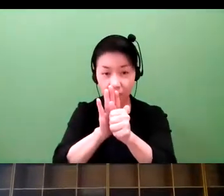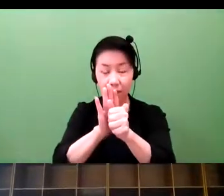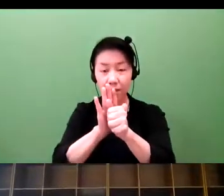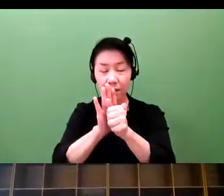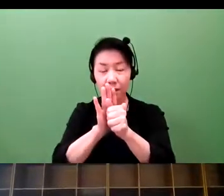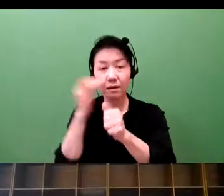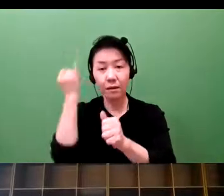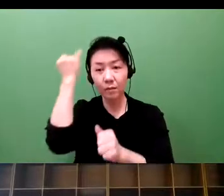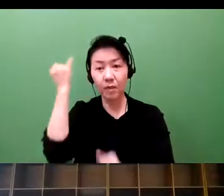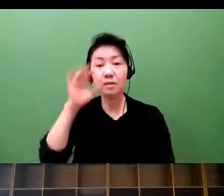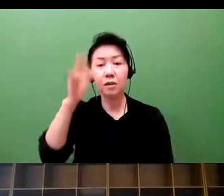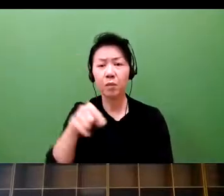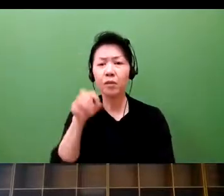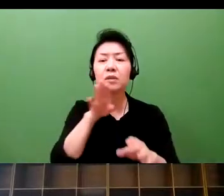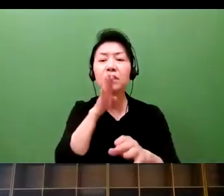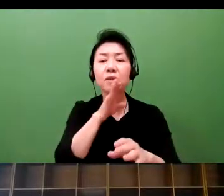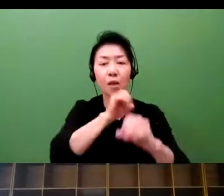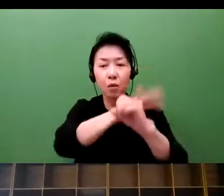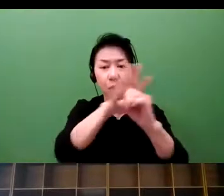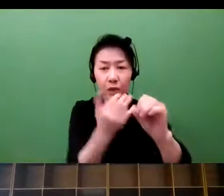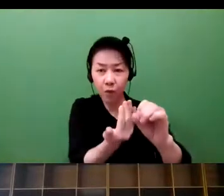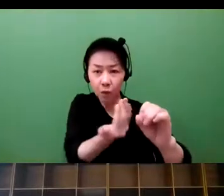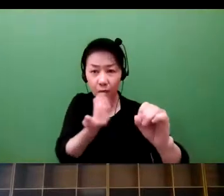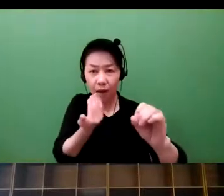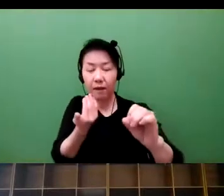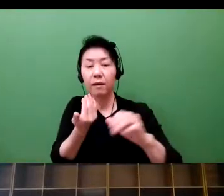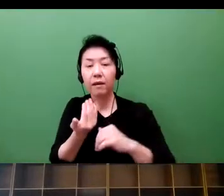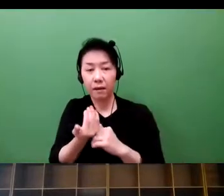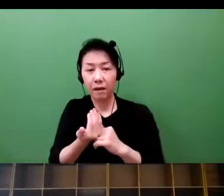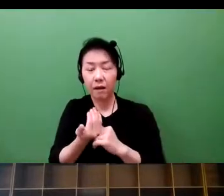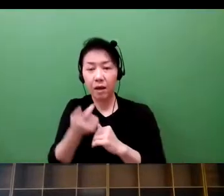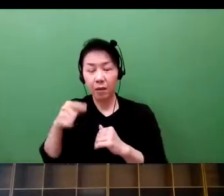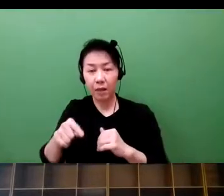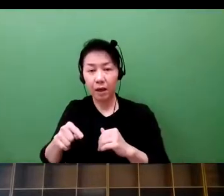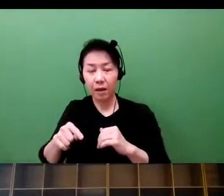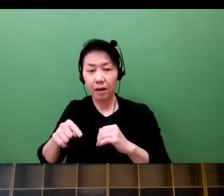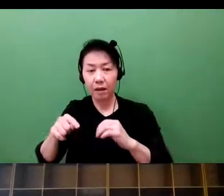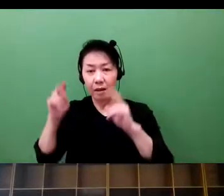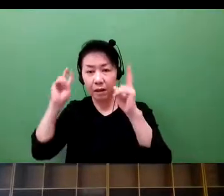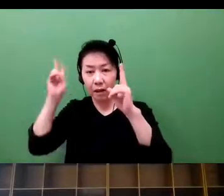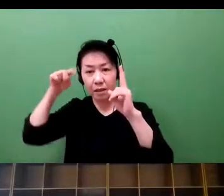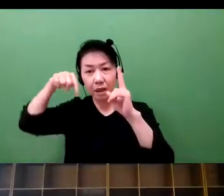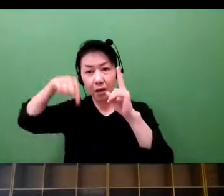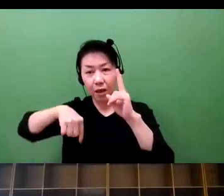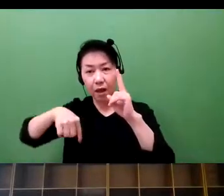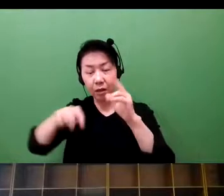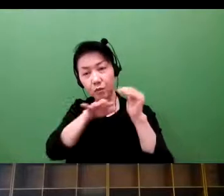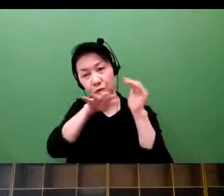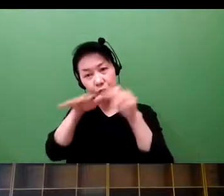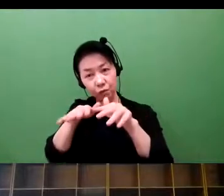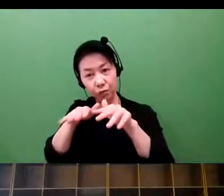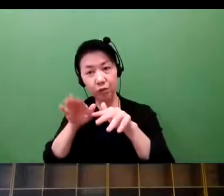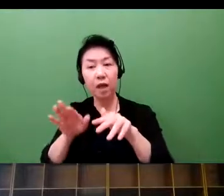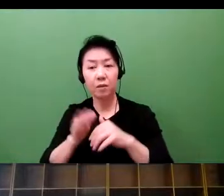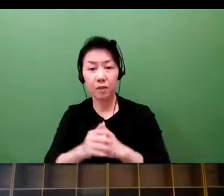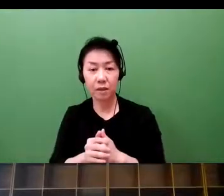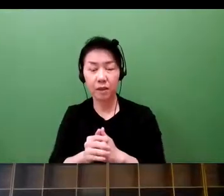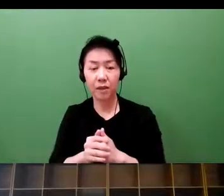industry a push. But even before COVID-19, we have come to a sense that the health tech industry has